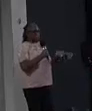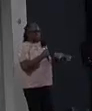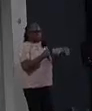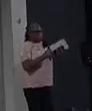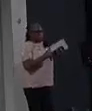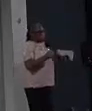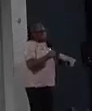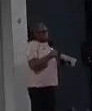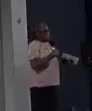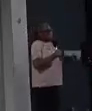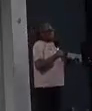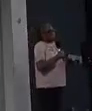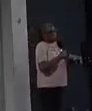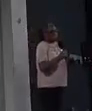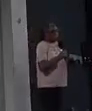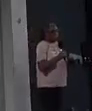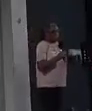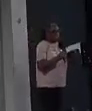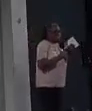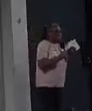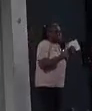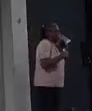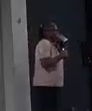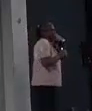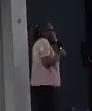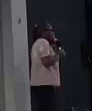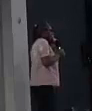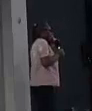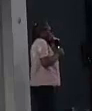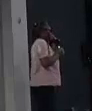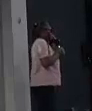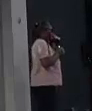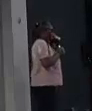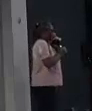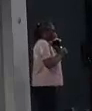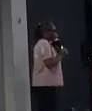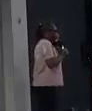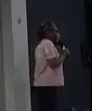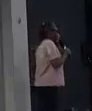when you say that you have to fill these forms I have skipped some processes